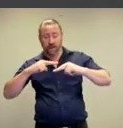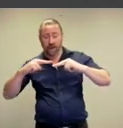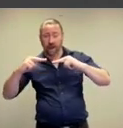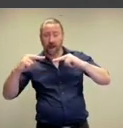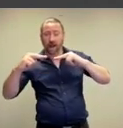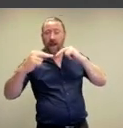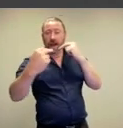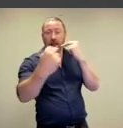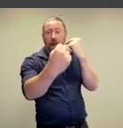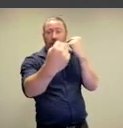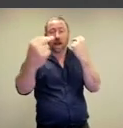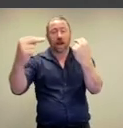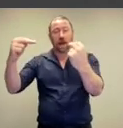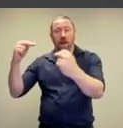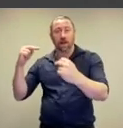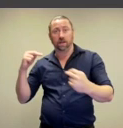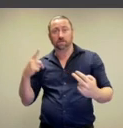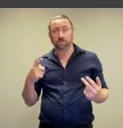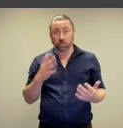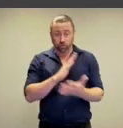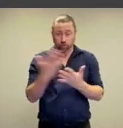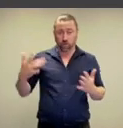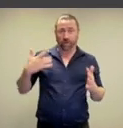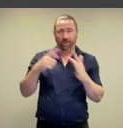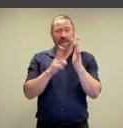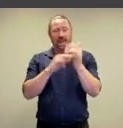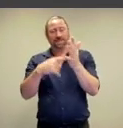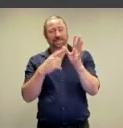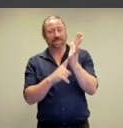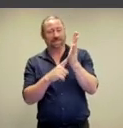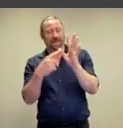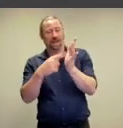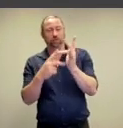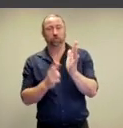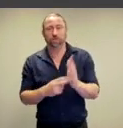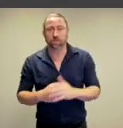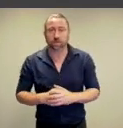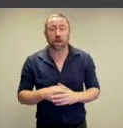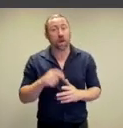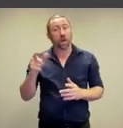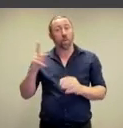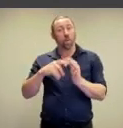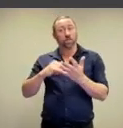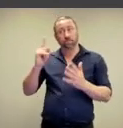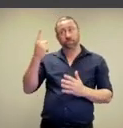to create this temporary living